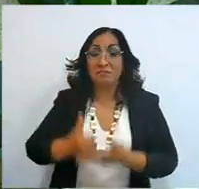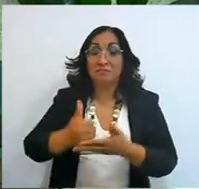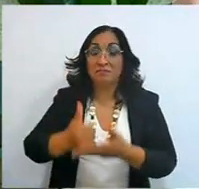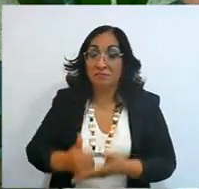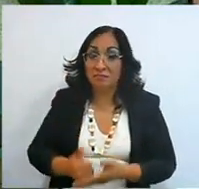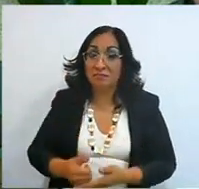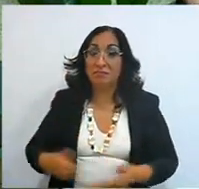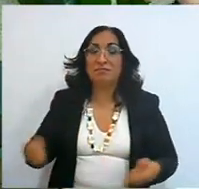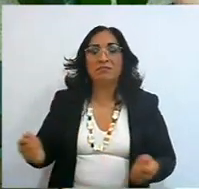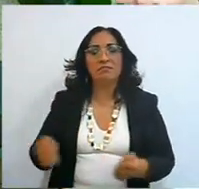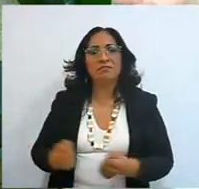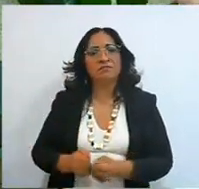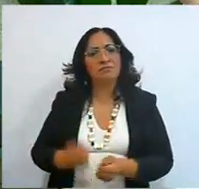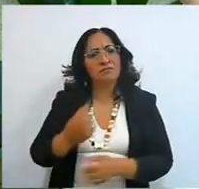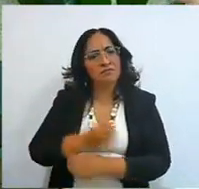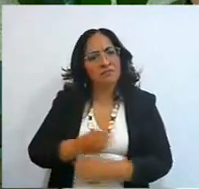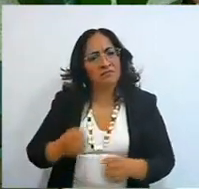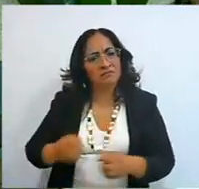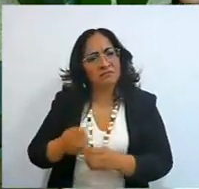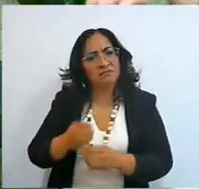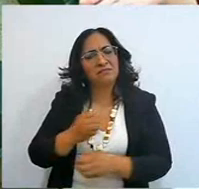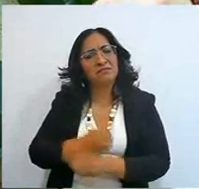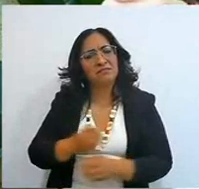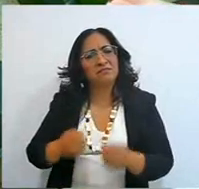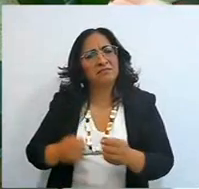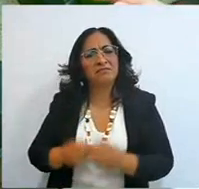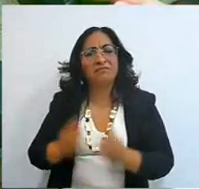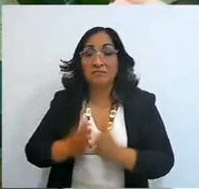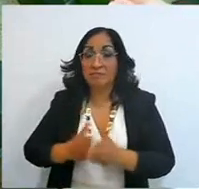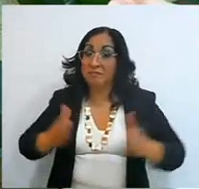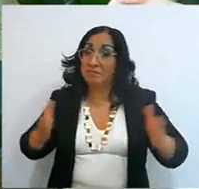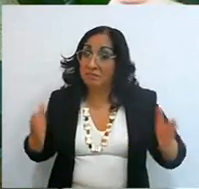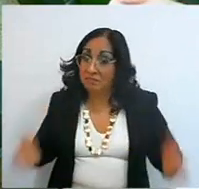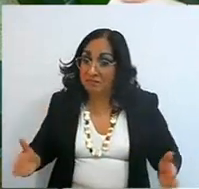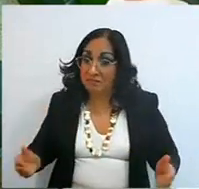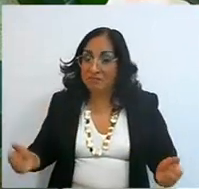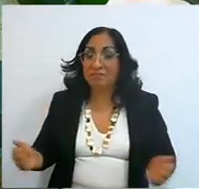and the things of daily life, men with whom have wisdom,